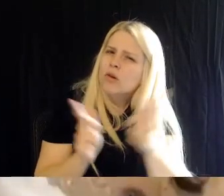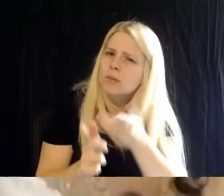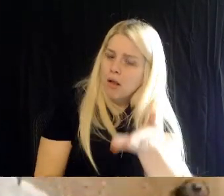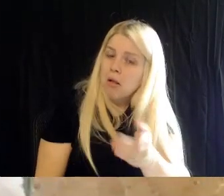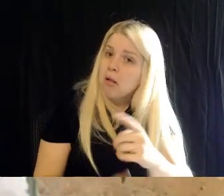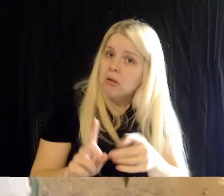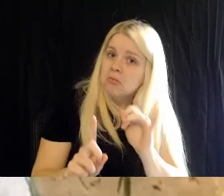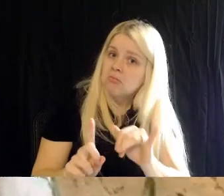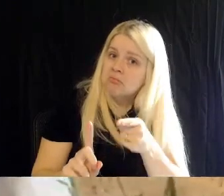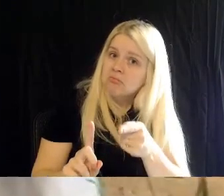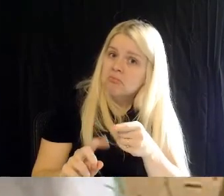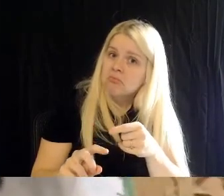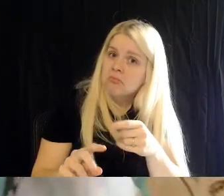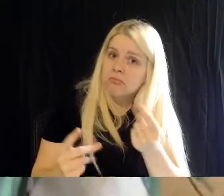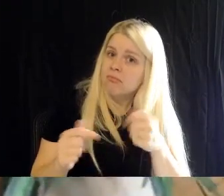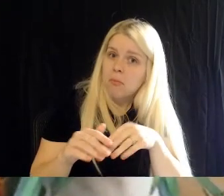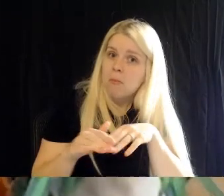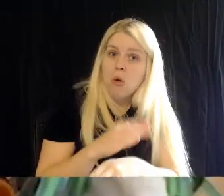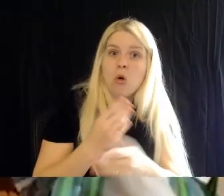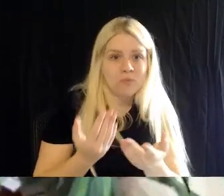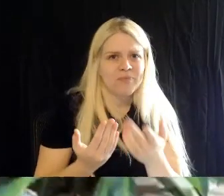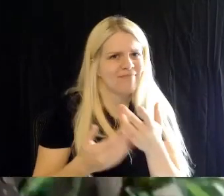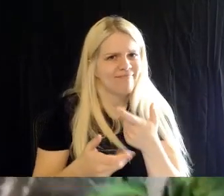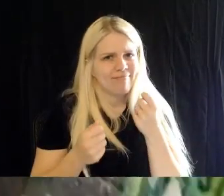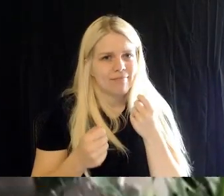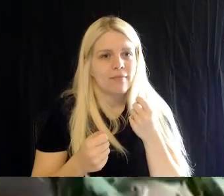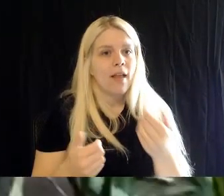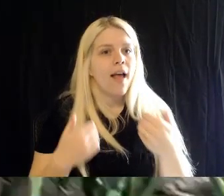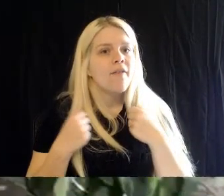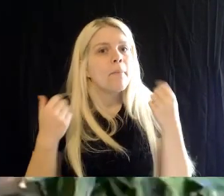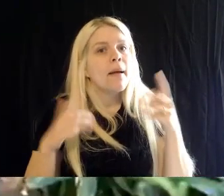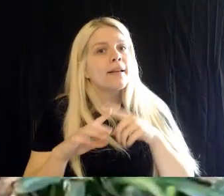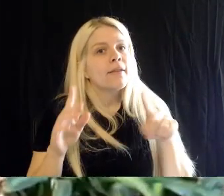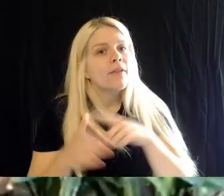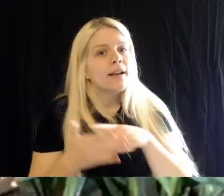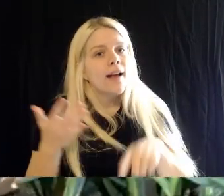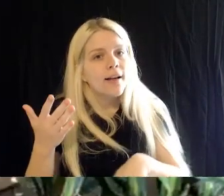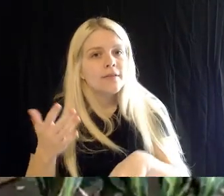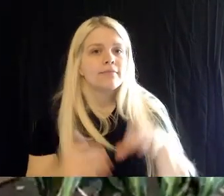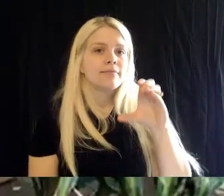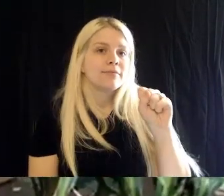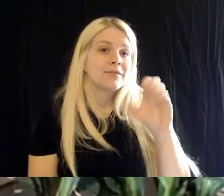We have a variety of birds, so we have Roseate Spoonbills, Scarlet Ibis. We have